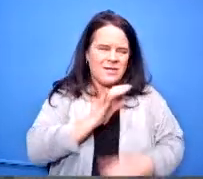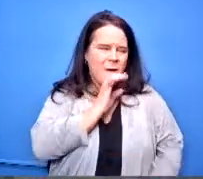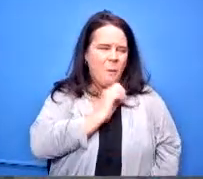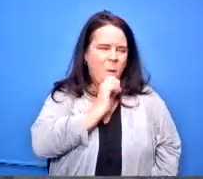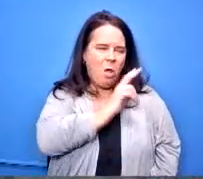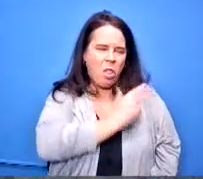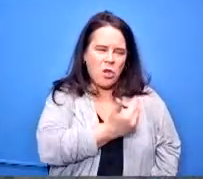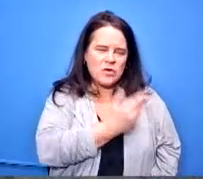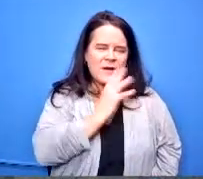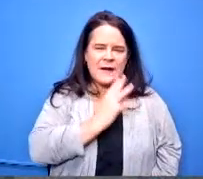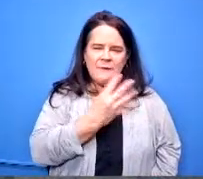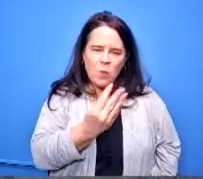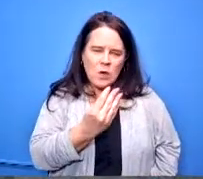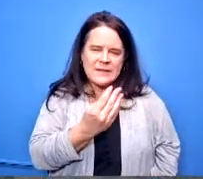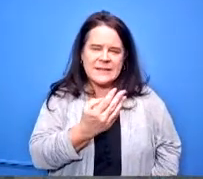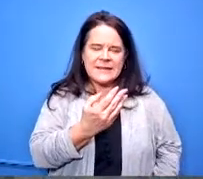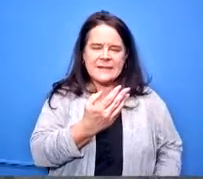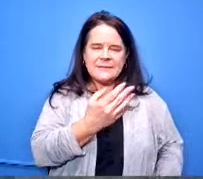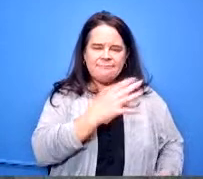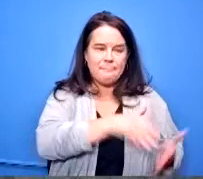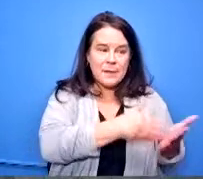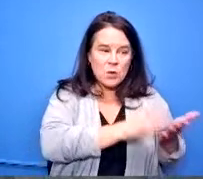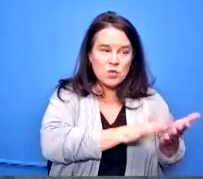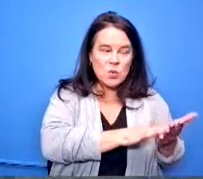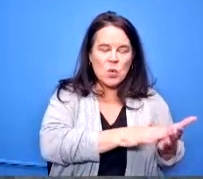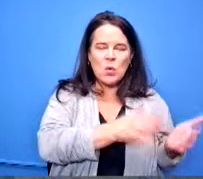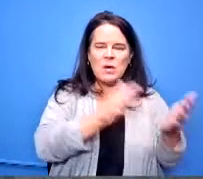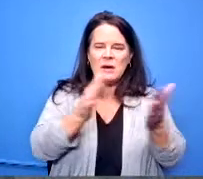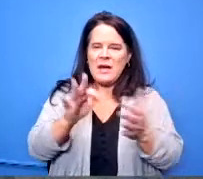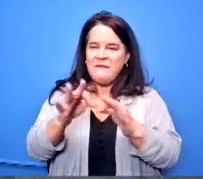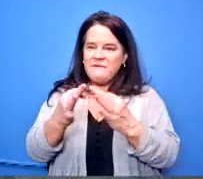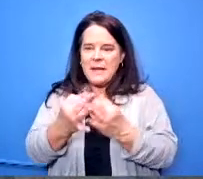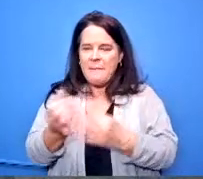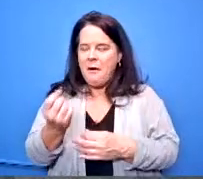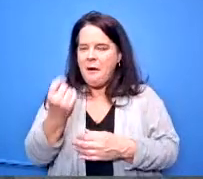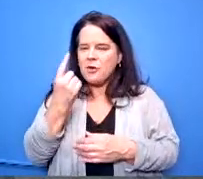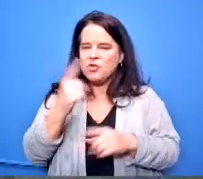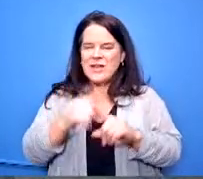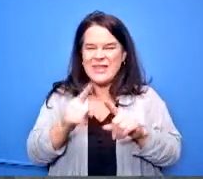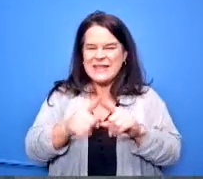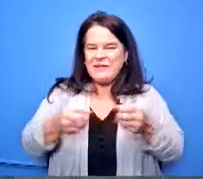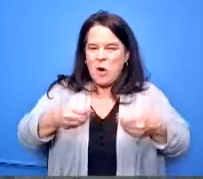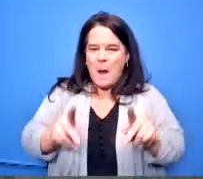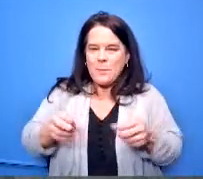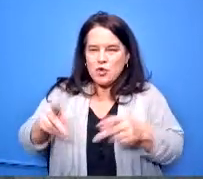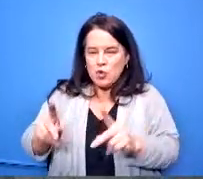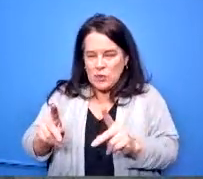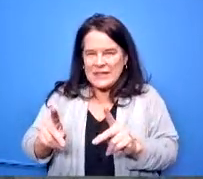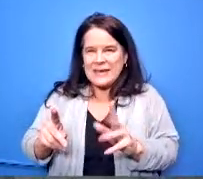high kid and family to understand all of the rich opportunities that are available through dps in